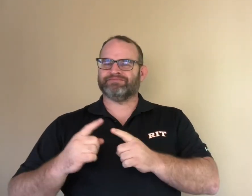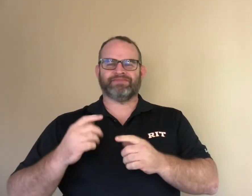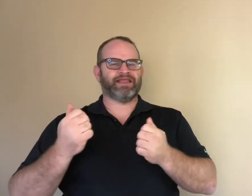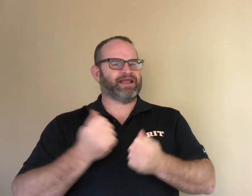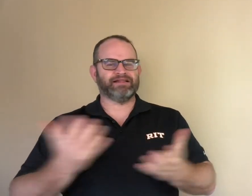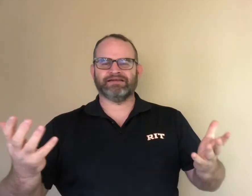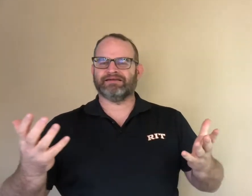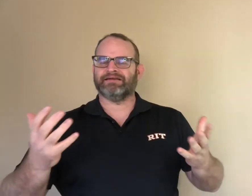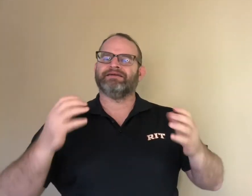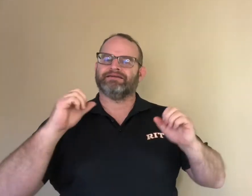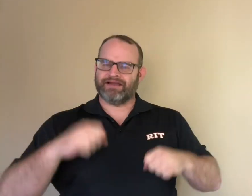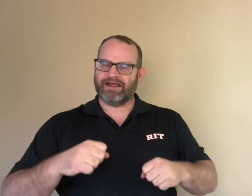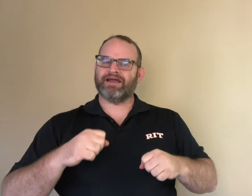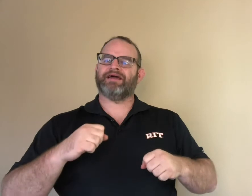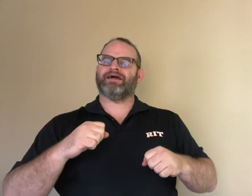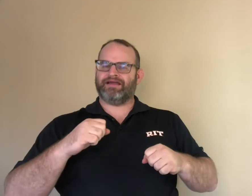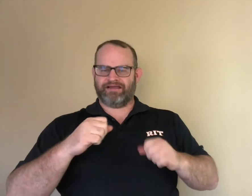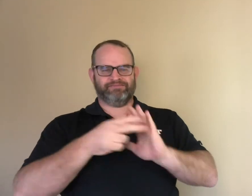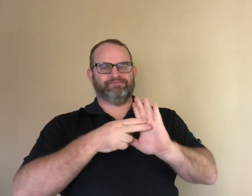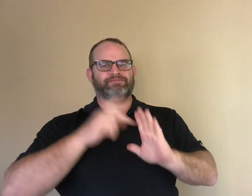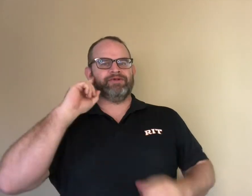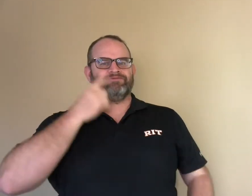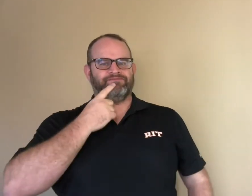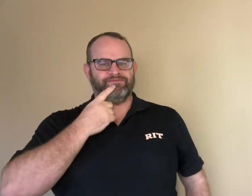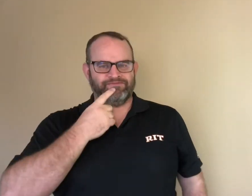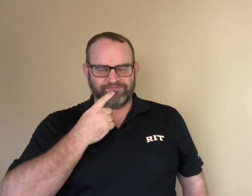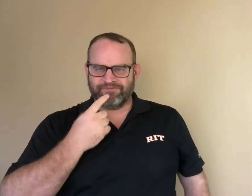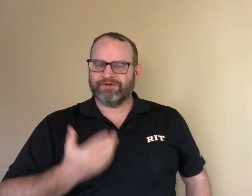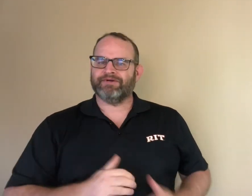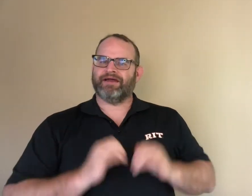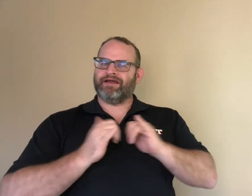Anything can be deaf.